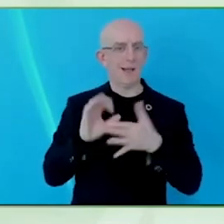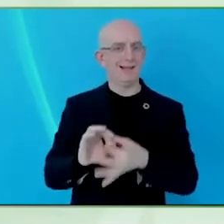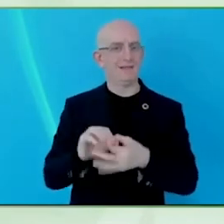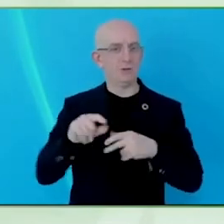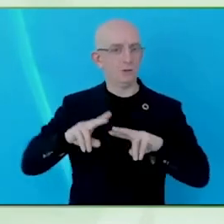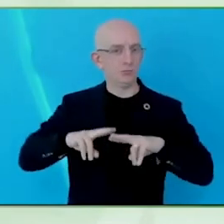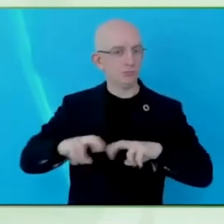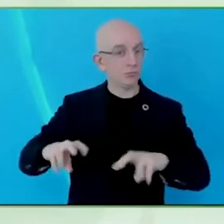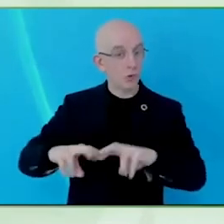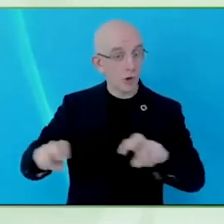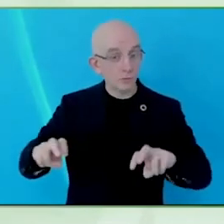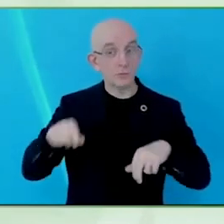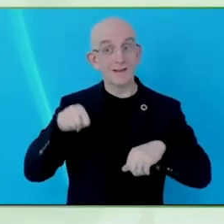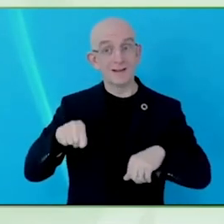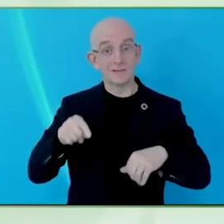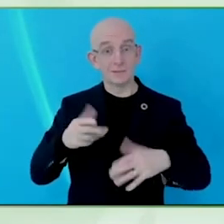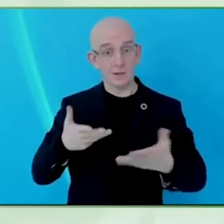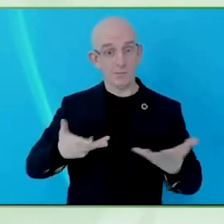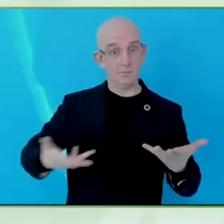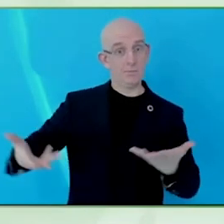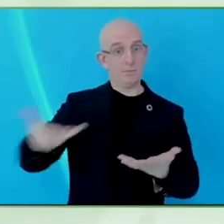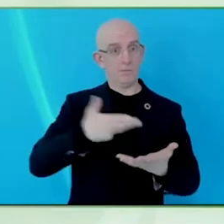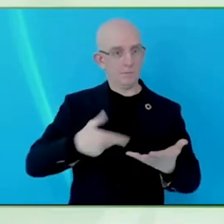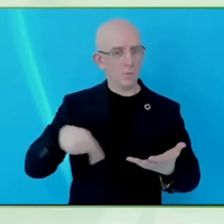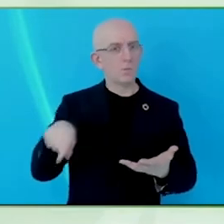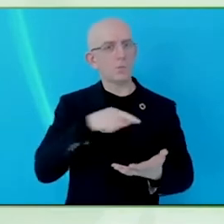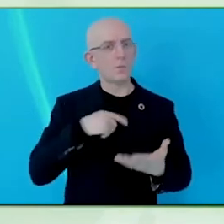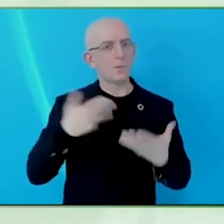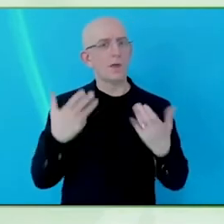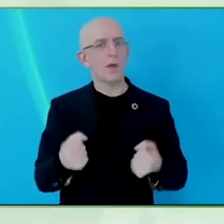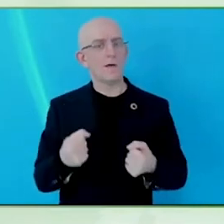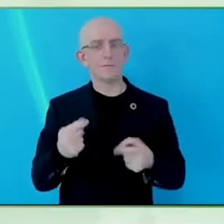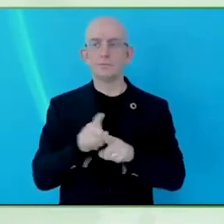place whether it be providing BSL or ASL language, whether it be